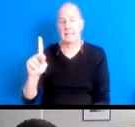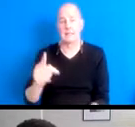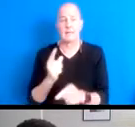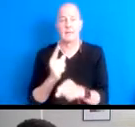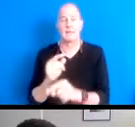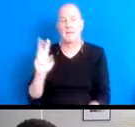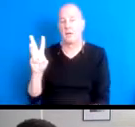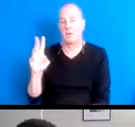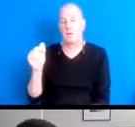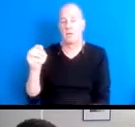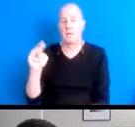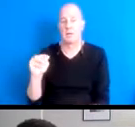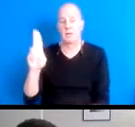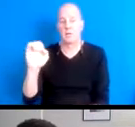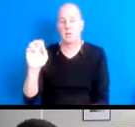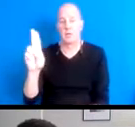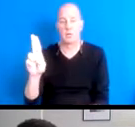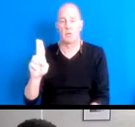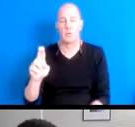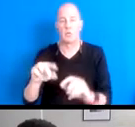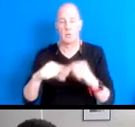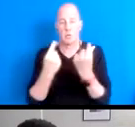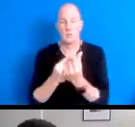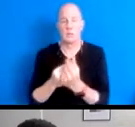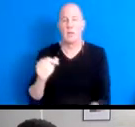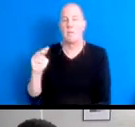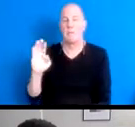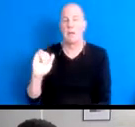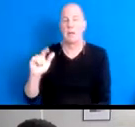15:35:36 Michael palm Preston of the minimum when to tribe.